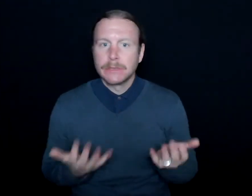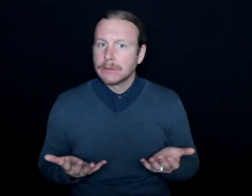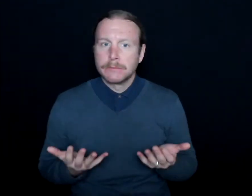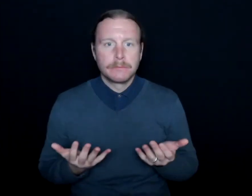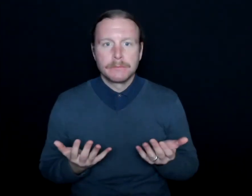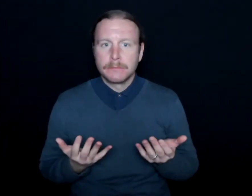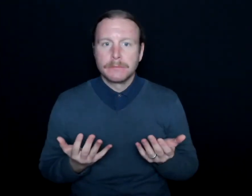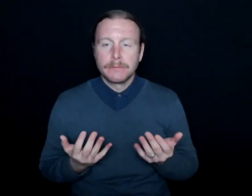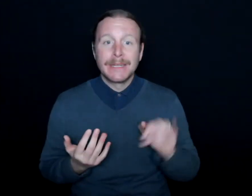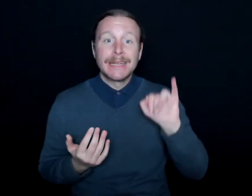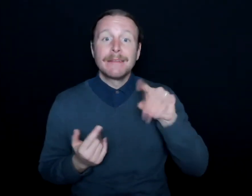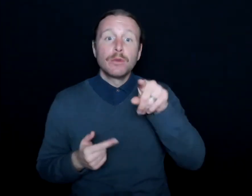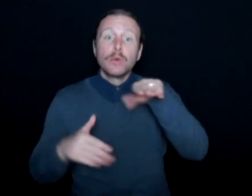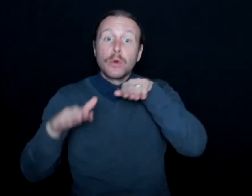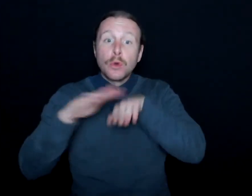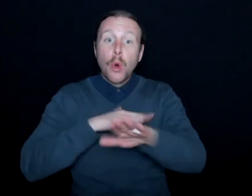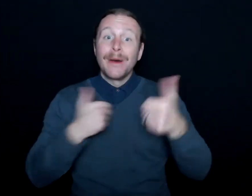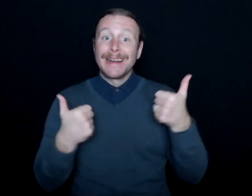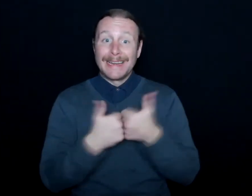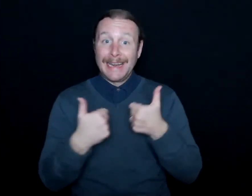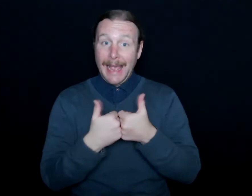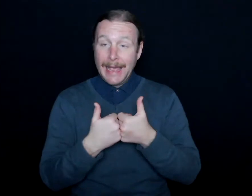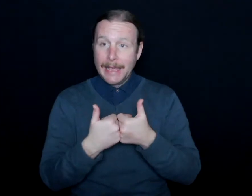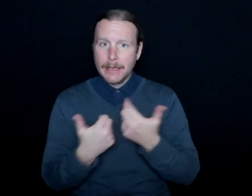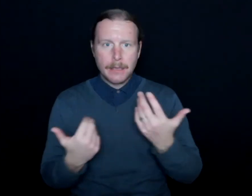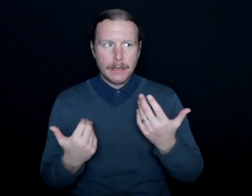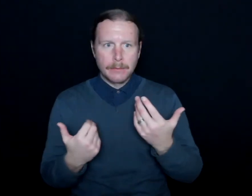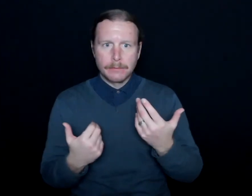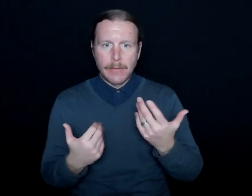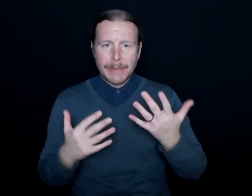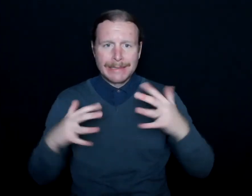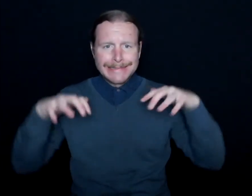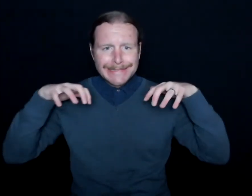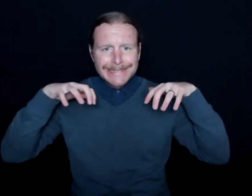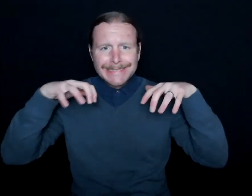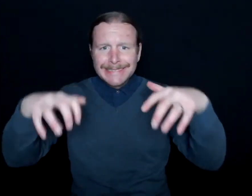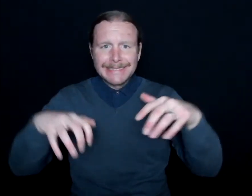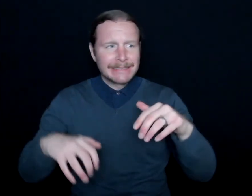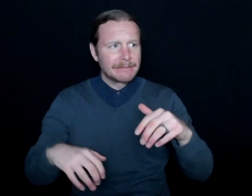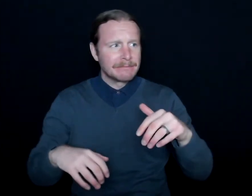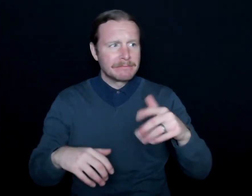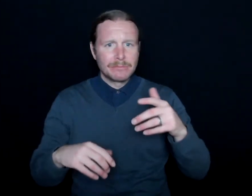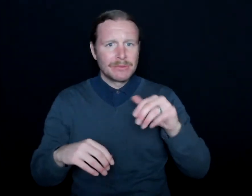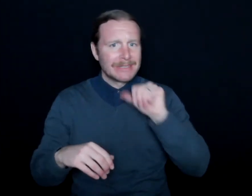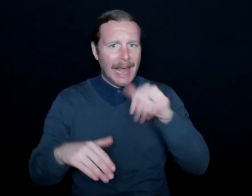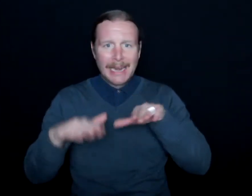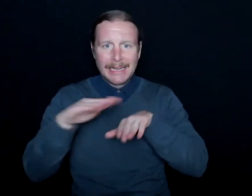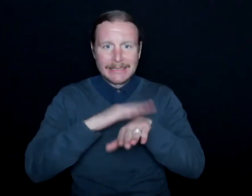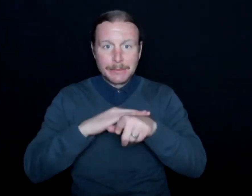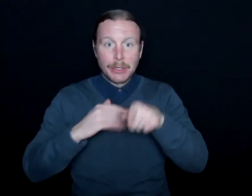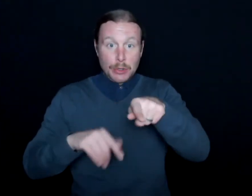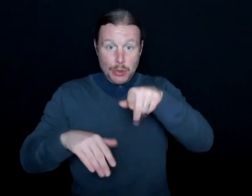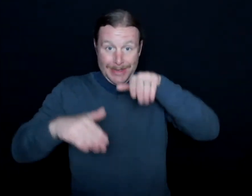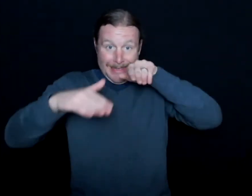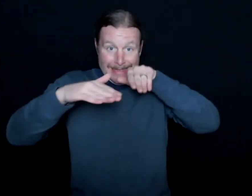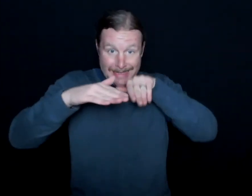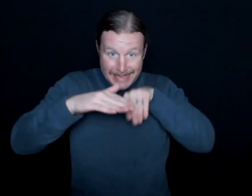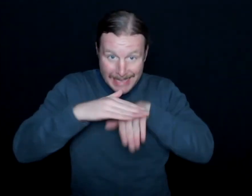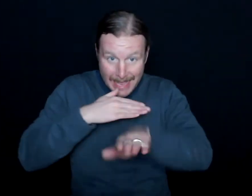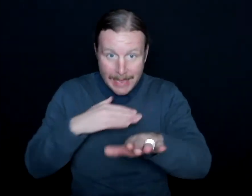If you go to a game, it's riddled with inaccessibility. From the minute you walk into the arena,